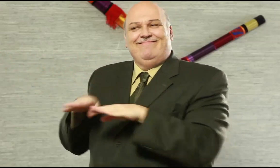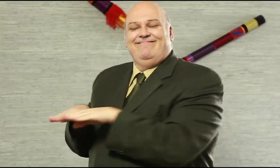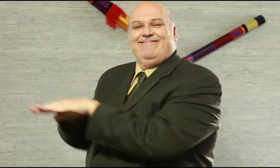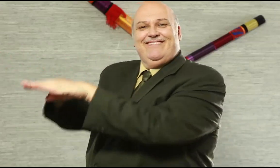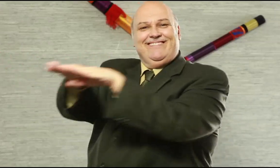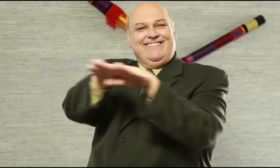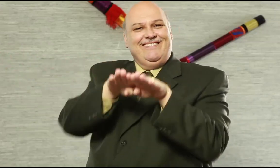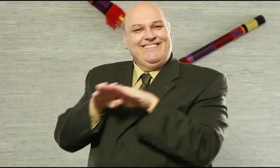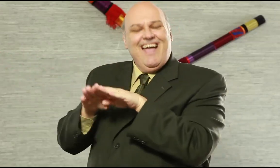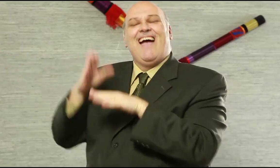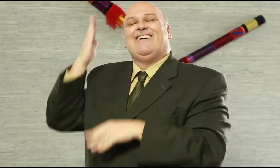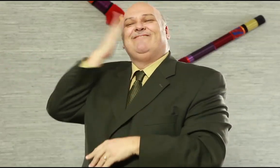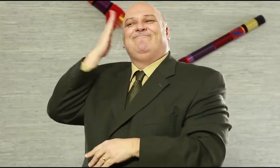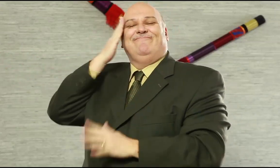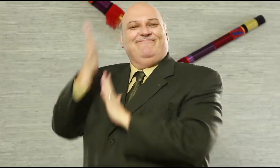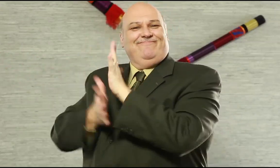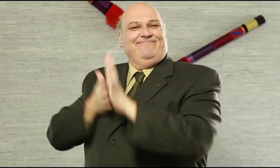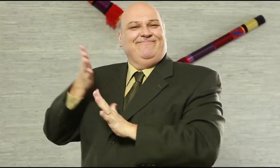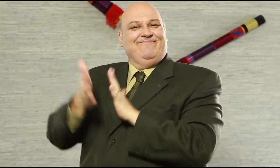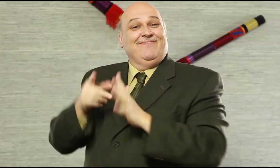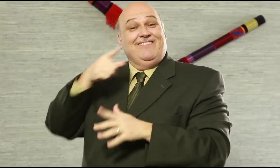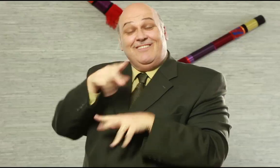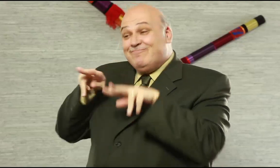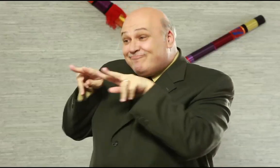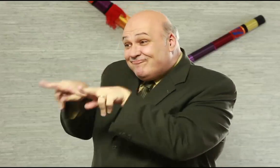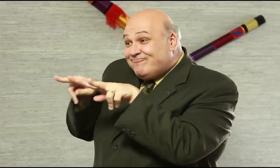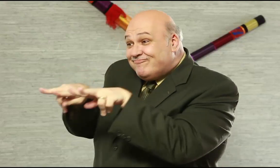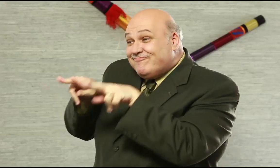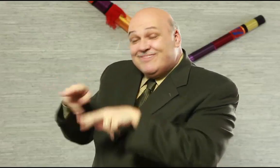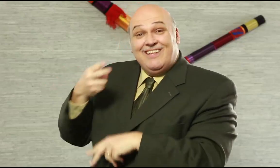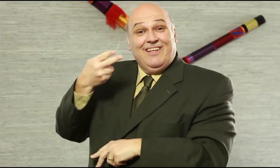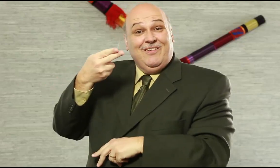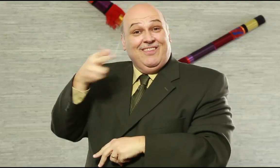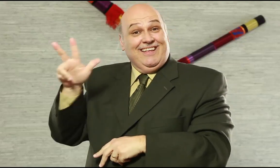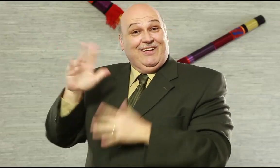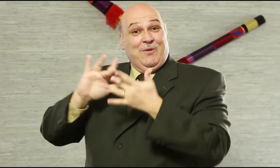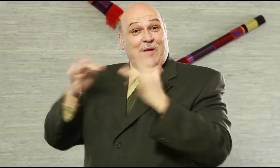in international Sign! Many deaf people look forward